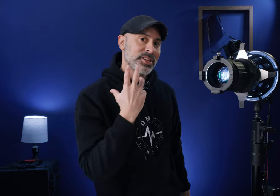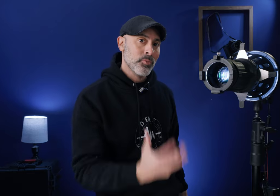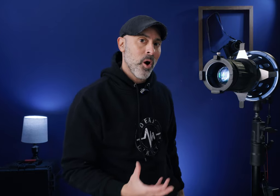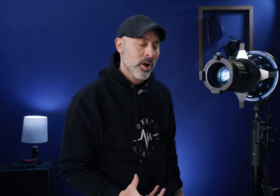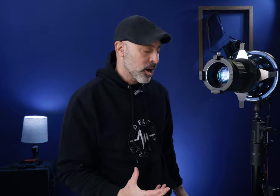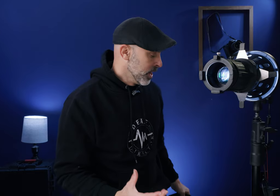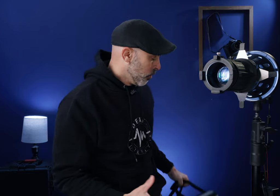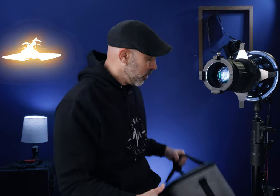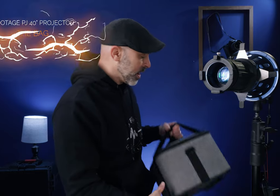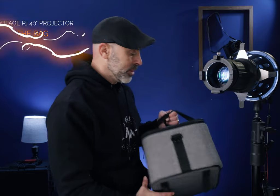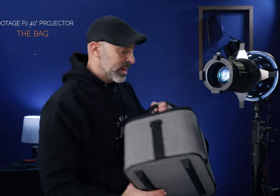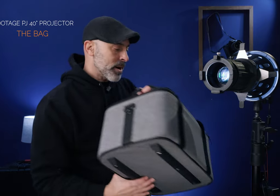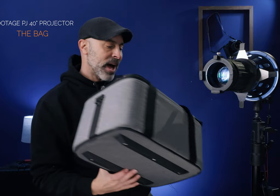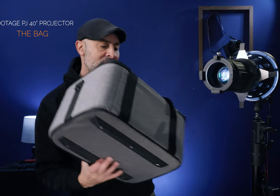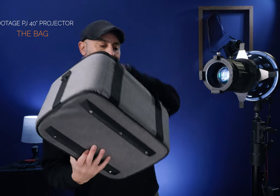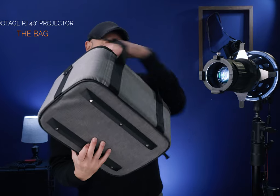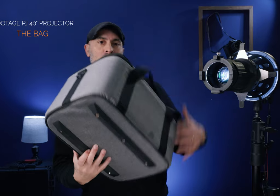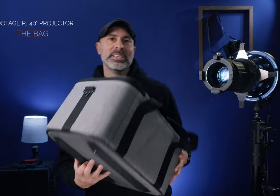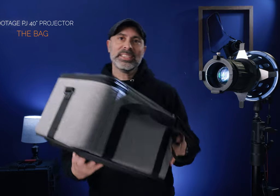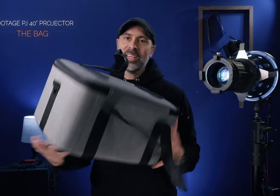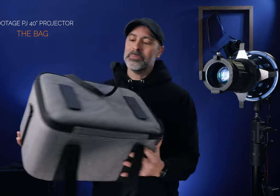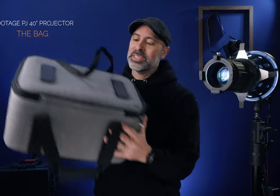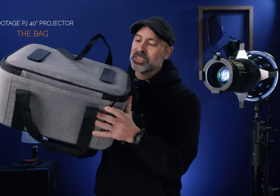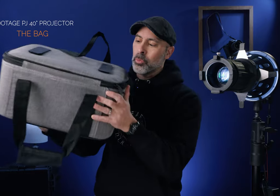you walk on one other thing I really like about the iFootage one it actually comes in this little